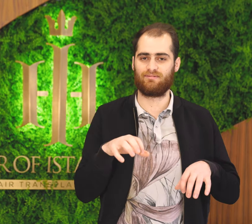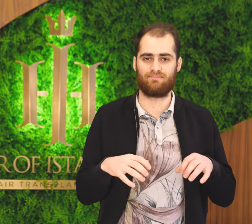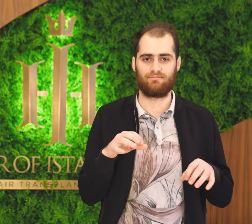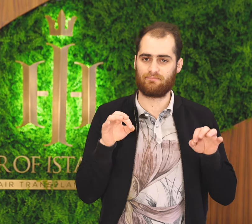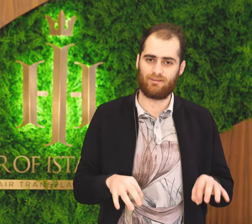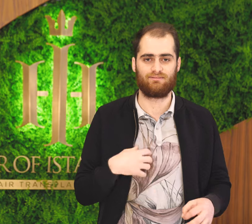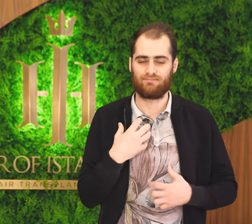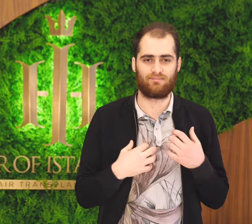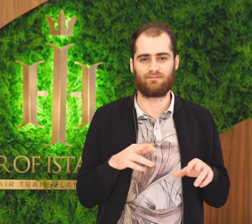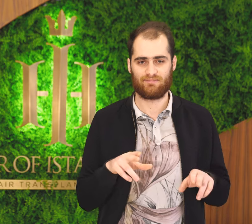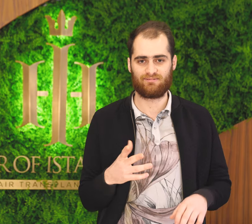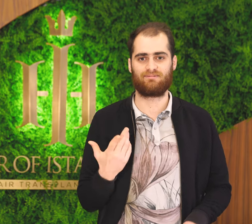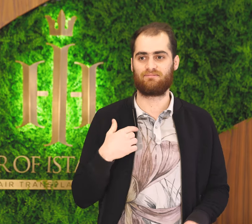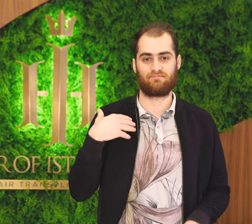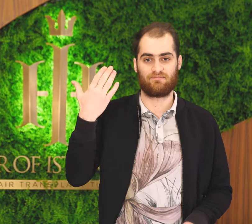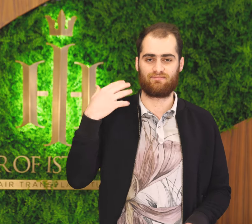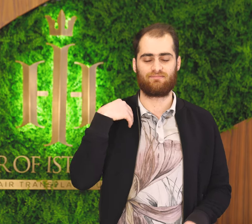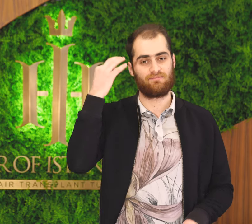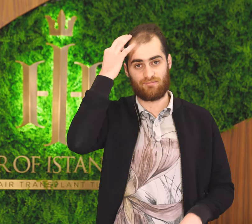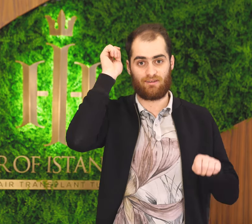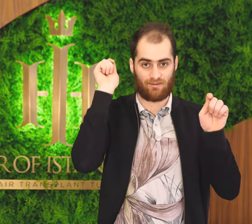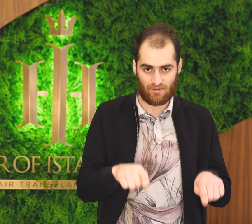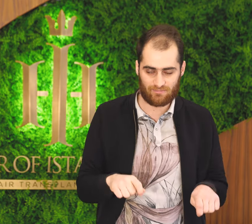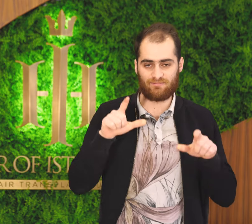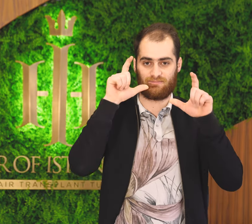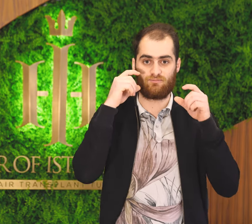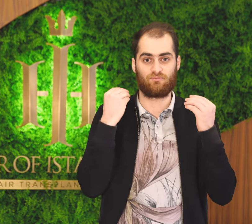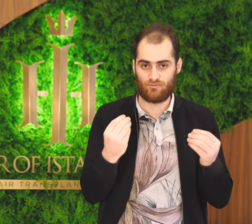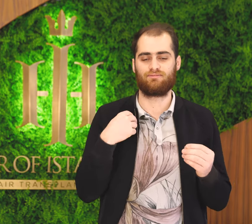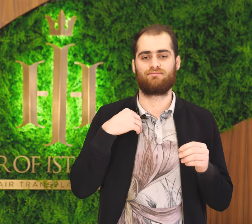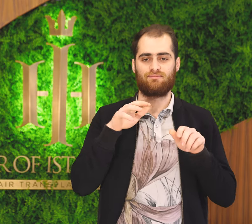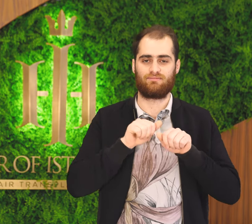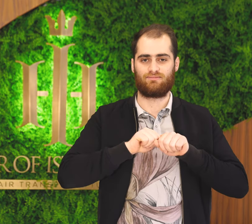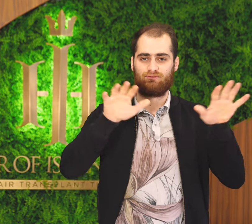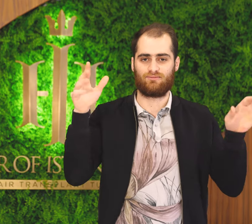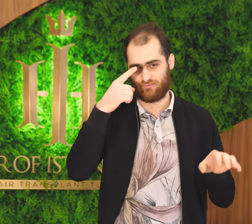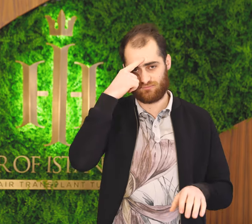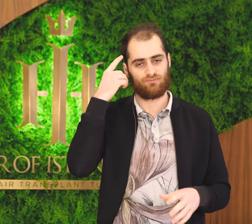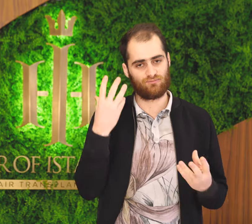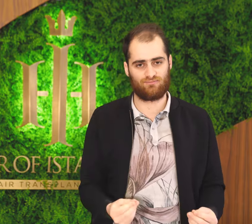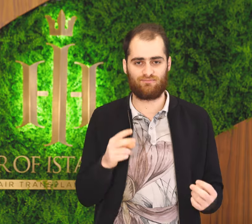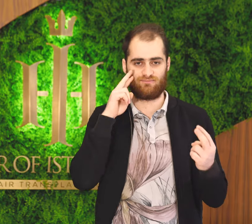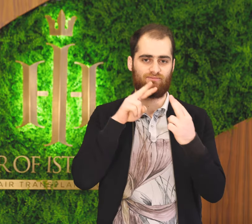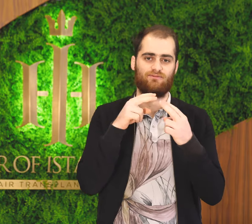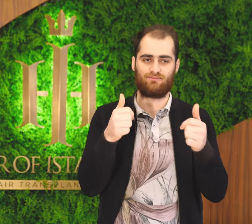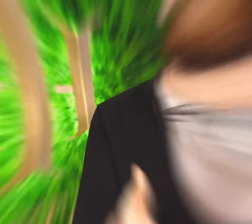I have been thinking about getting a hair transplant procedure since I’ve searched and interested some photos. I will be sharing with you guys in the upcoming days. See you hopefully